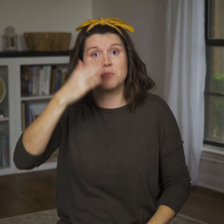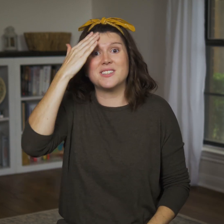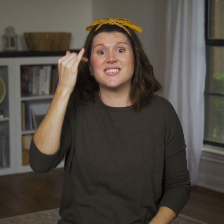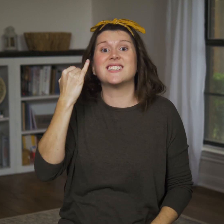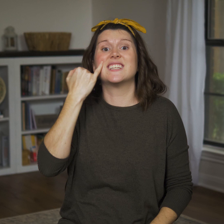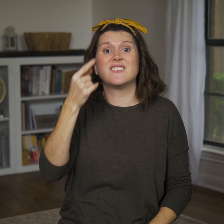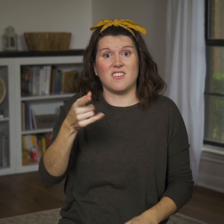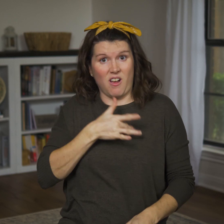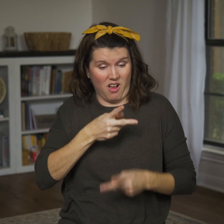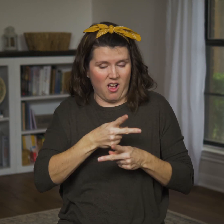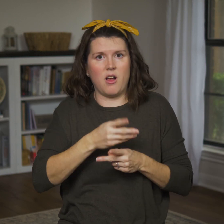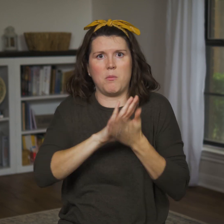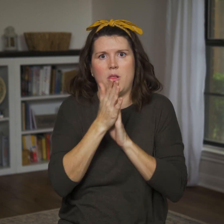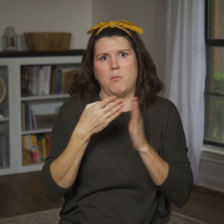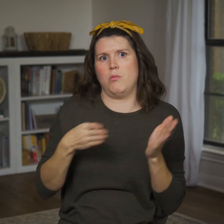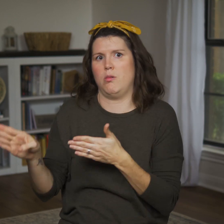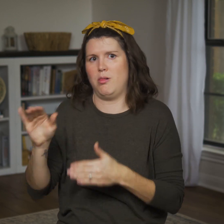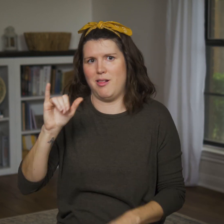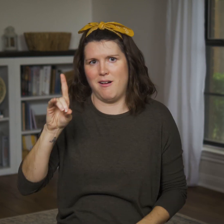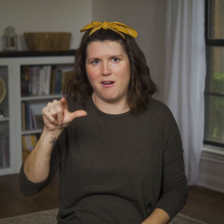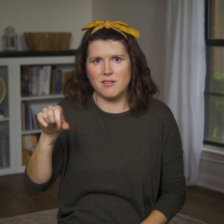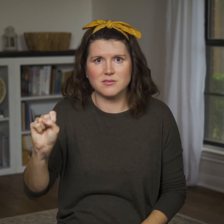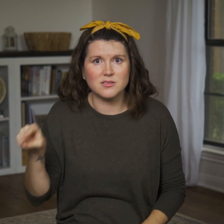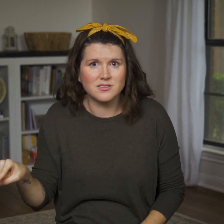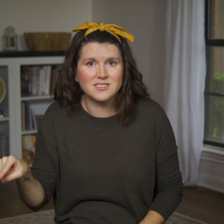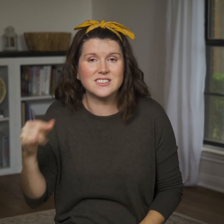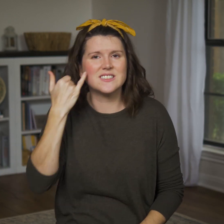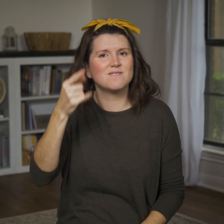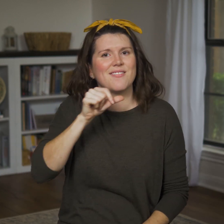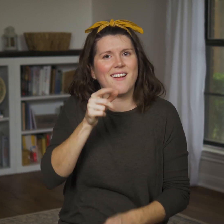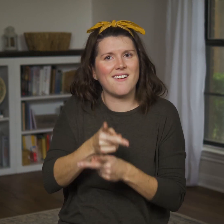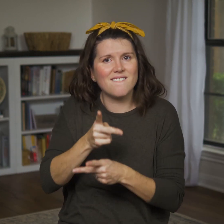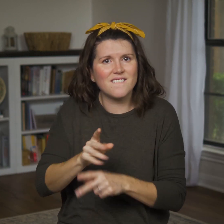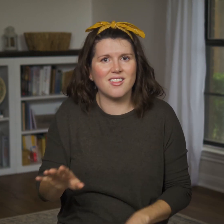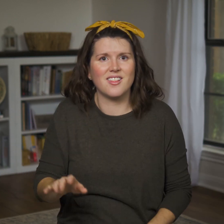because they’ll be enticed into idolatry if they’re not vigilant.